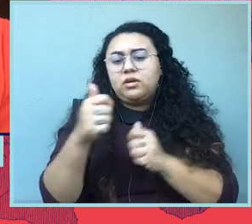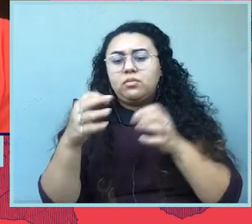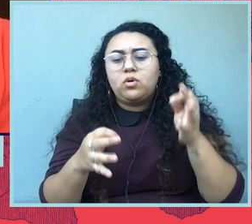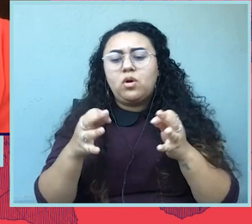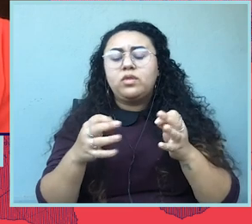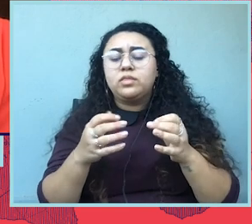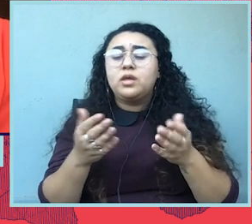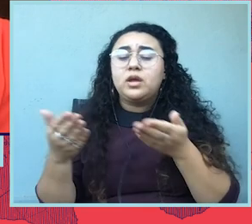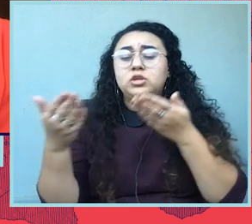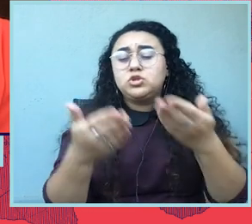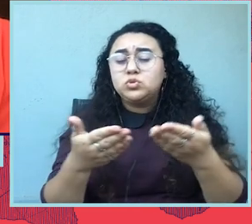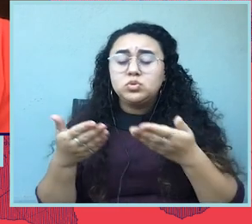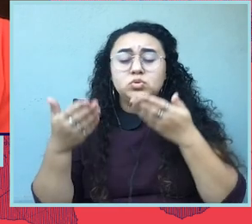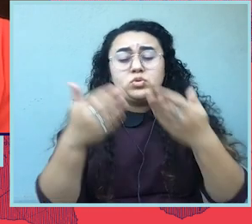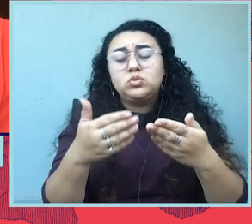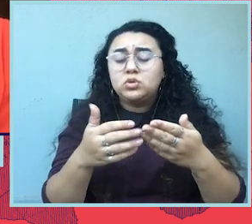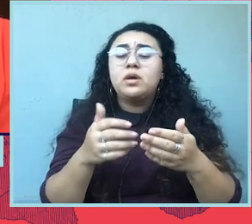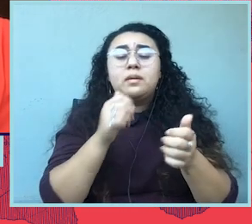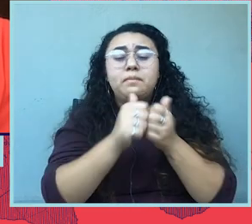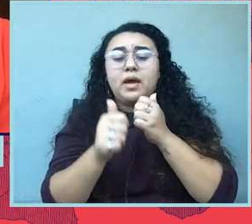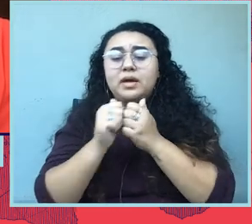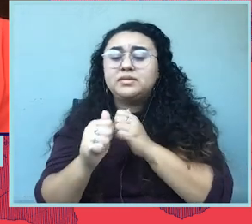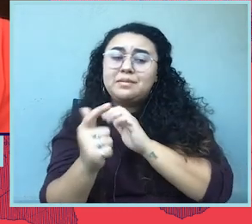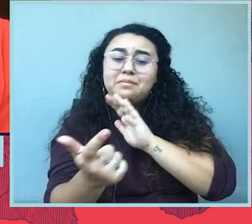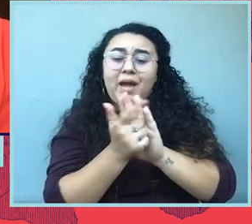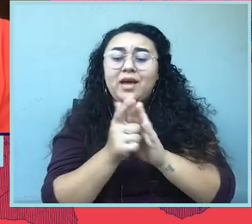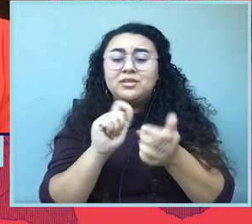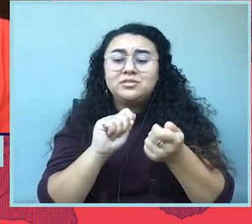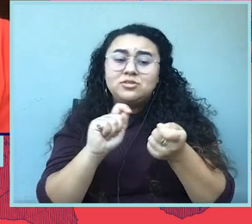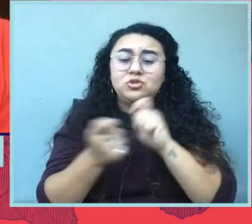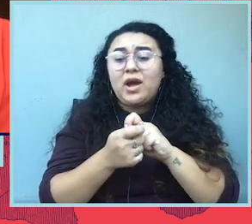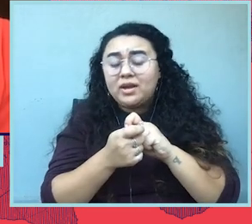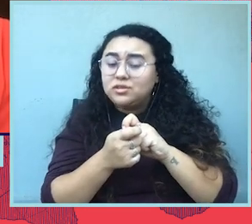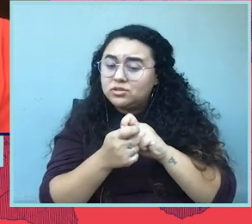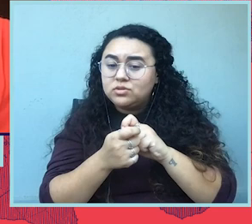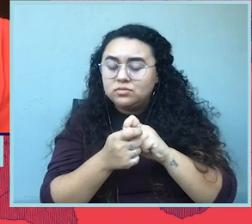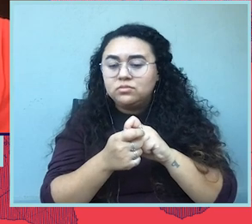and passing more outbreak bans that brazenly attempt to overturn Roe.